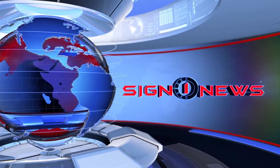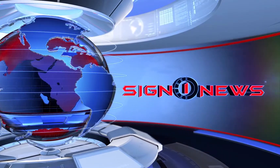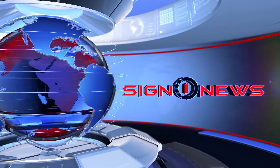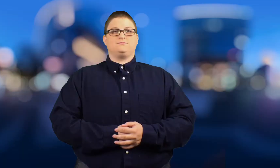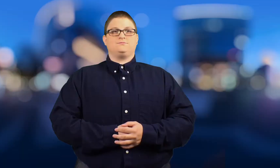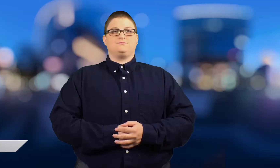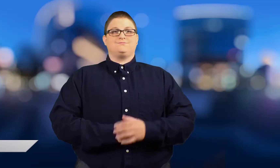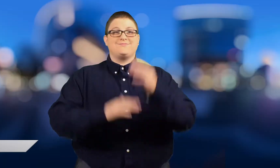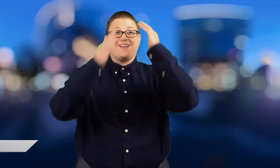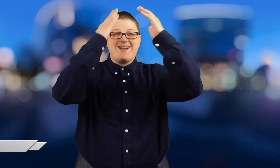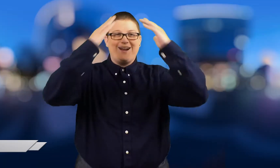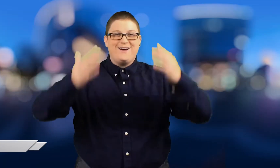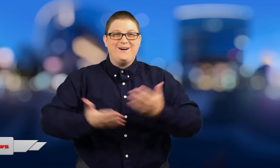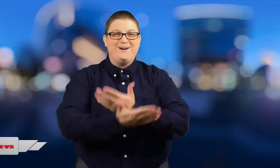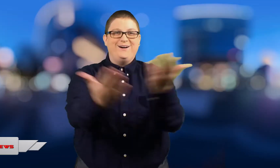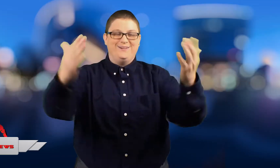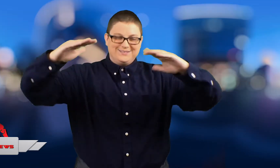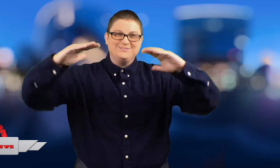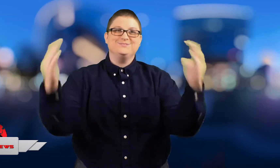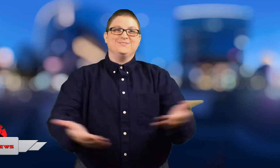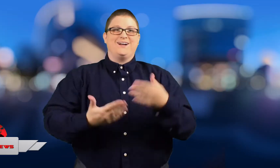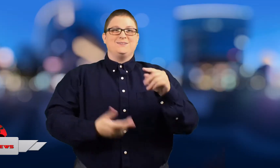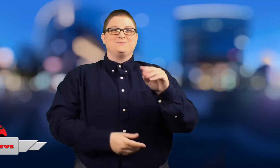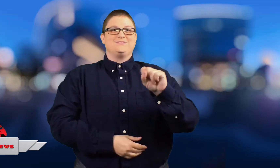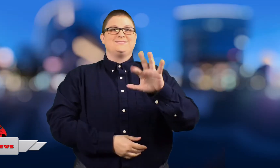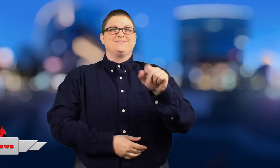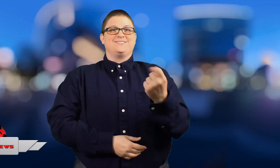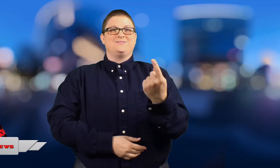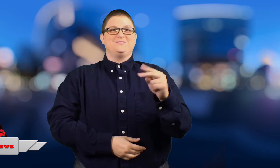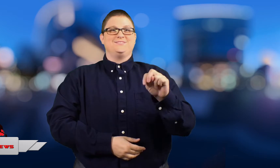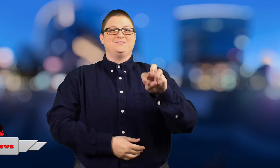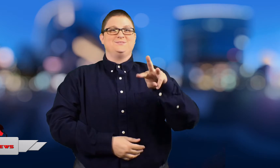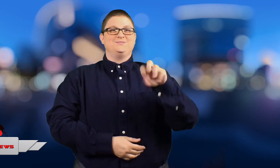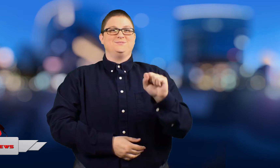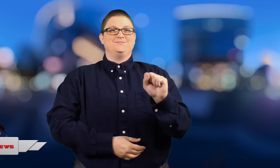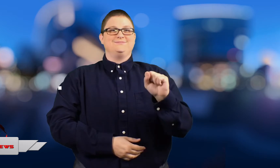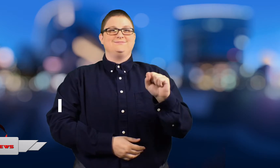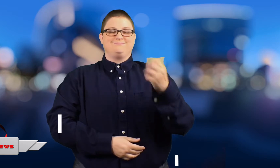Hello everyone. Welcome to Sign1News. I am